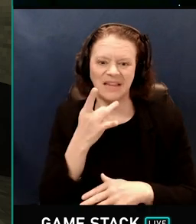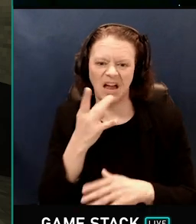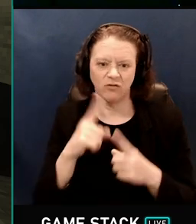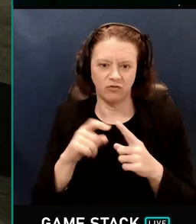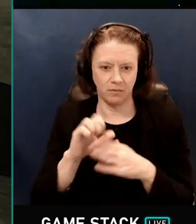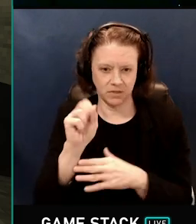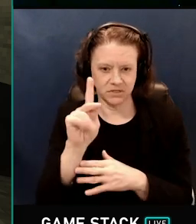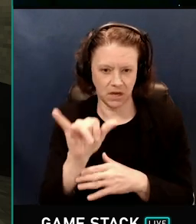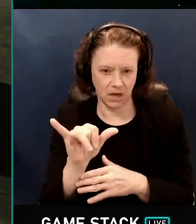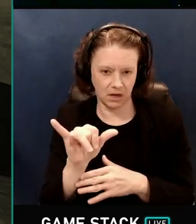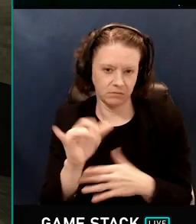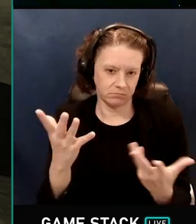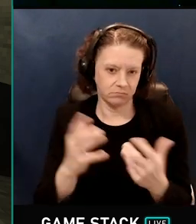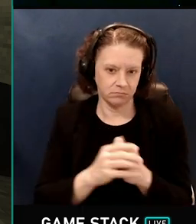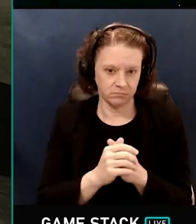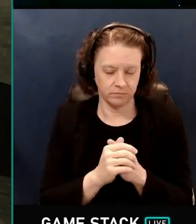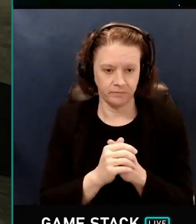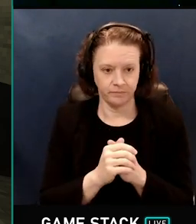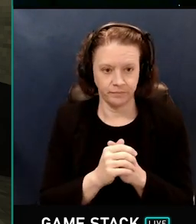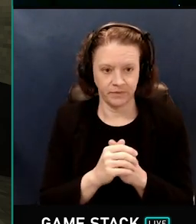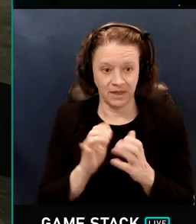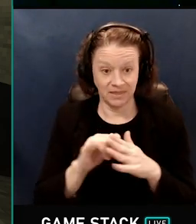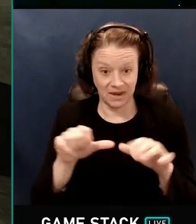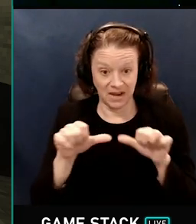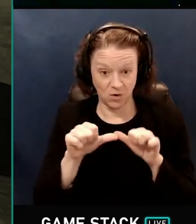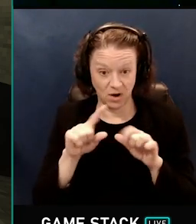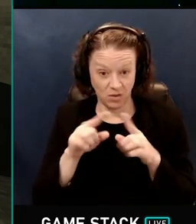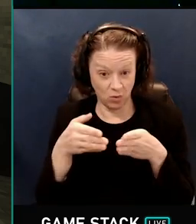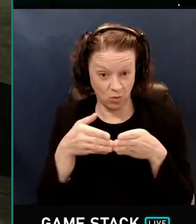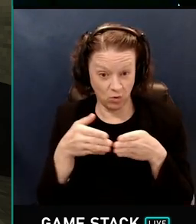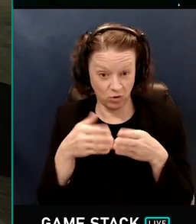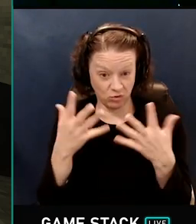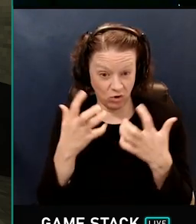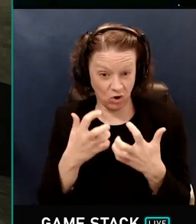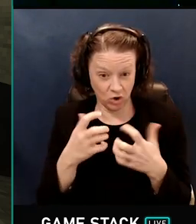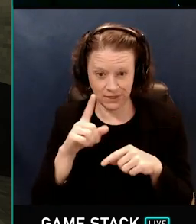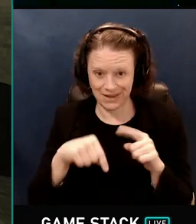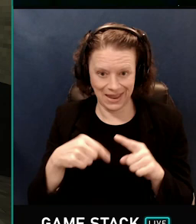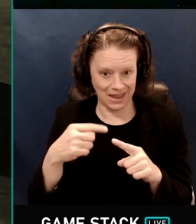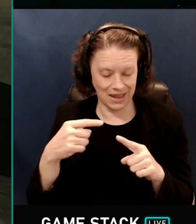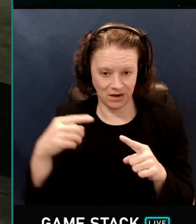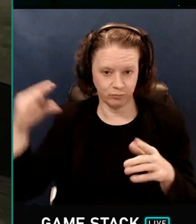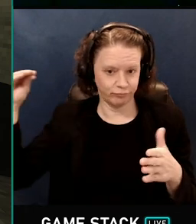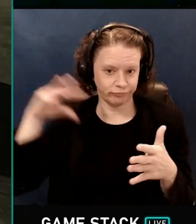And then areas here. This bit can't see the hole in the roof at all,